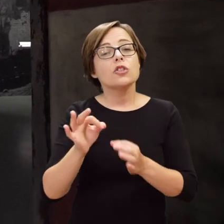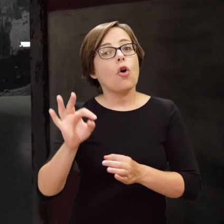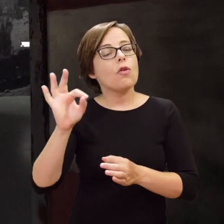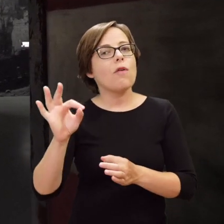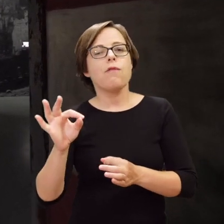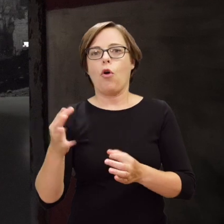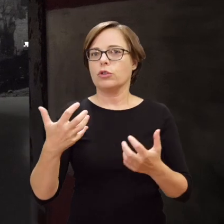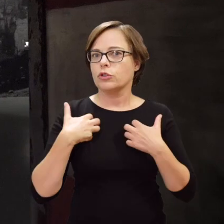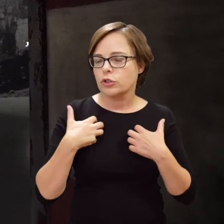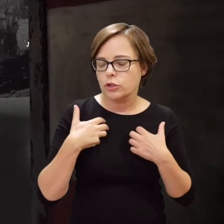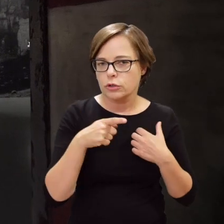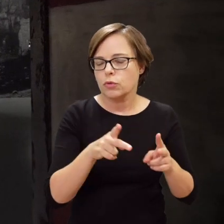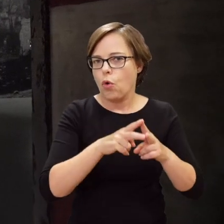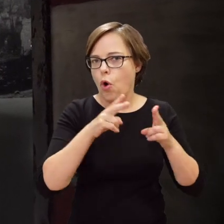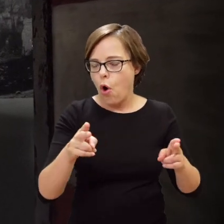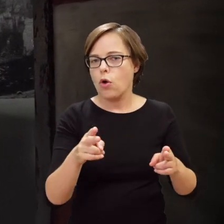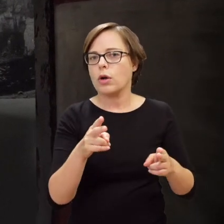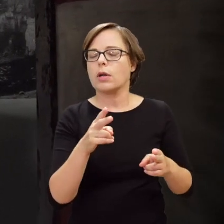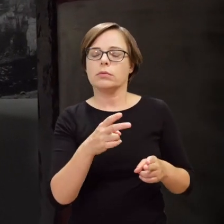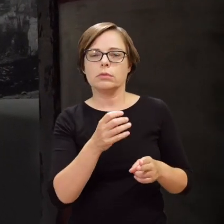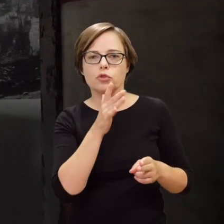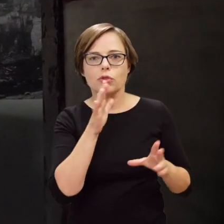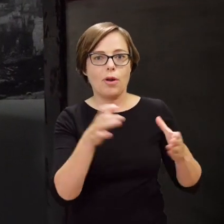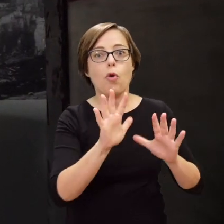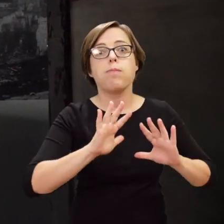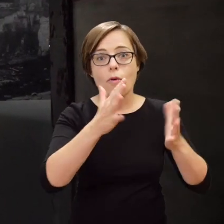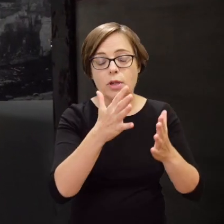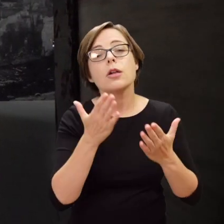We tell the story of civilians during the Warsaw Ghetto Uprising in their own words.